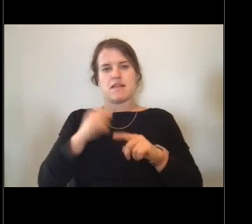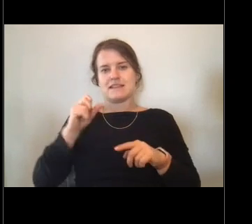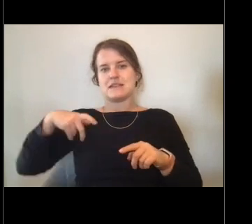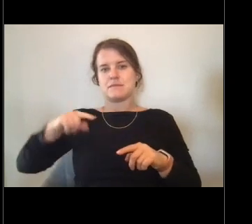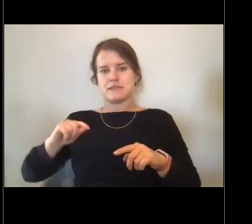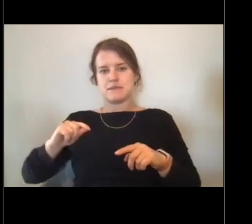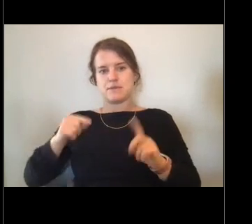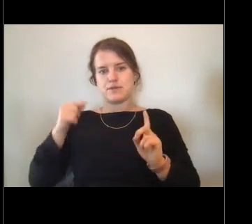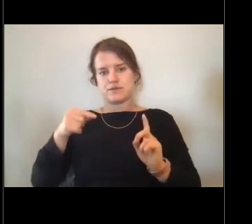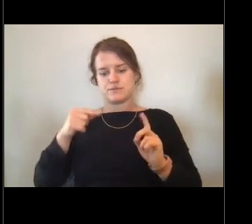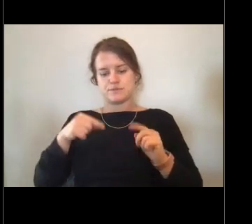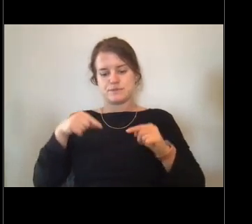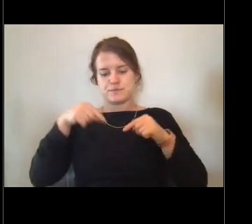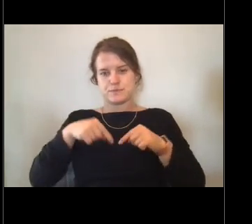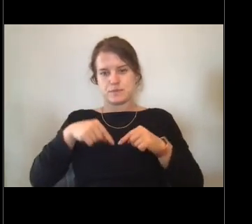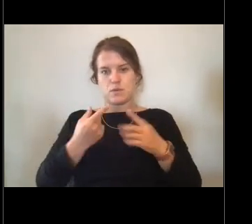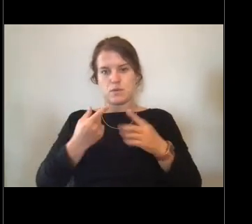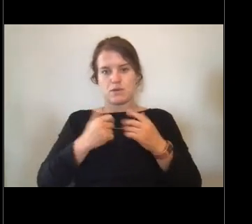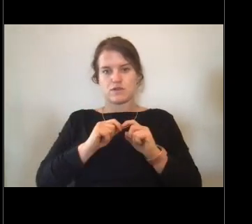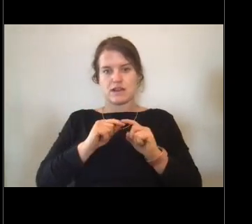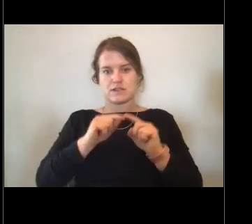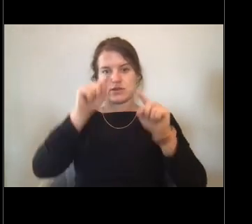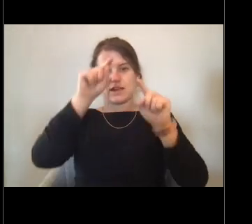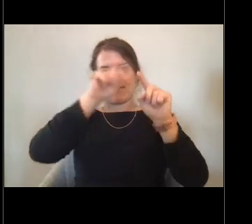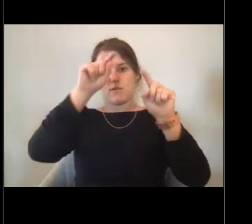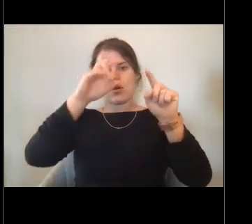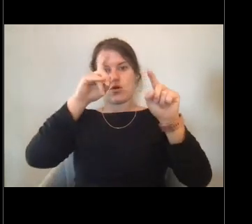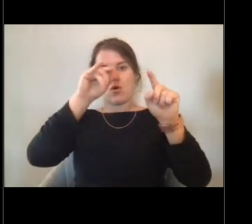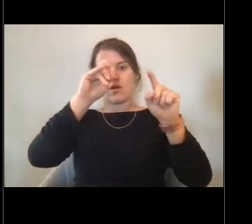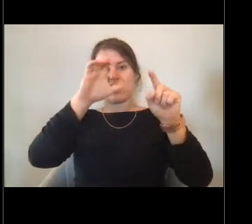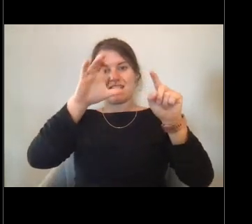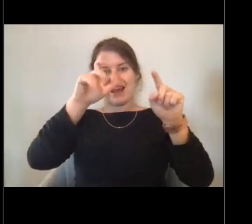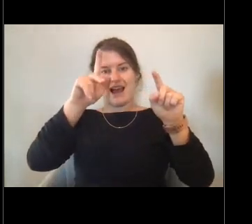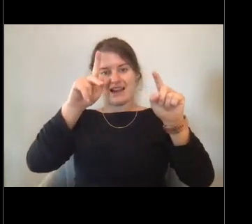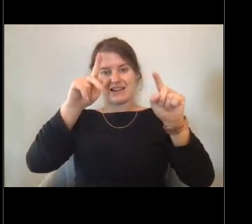and we were trying to get from Kodiak, which is right here